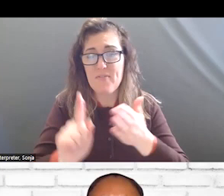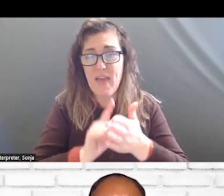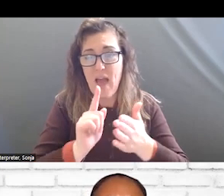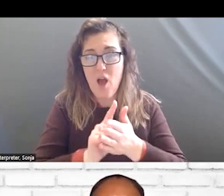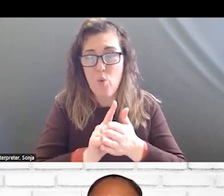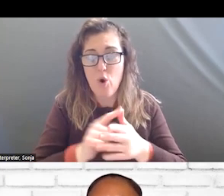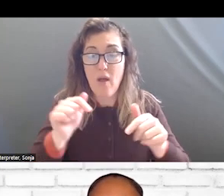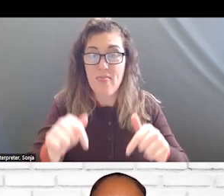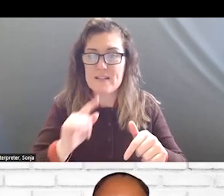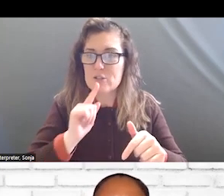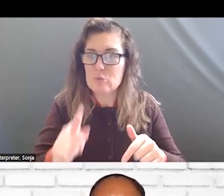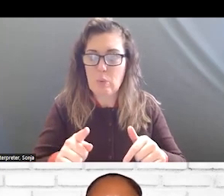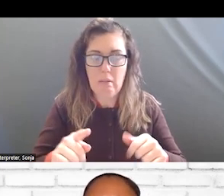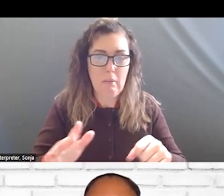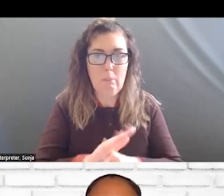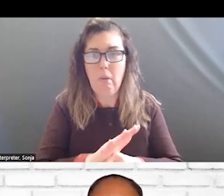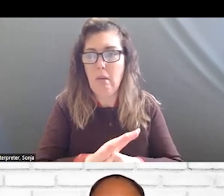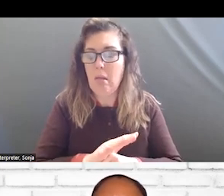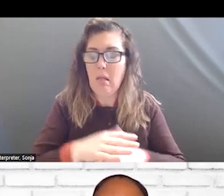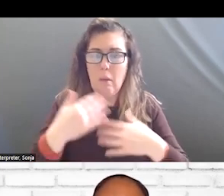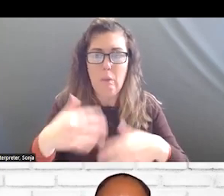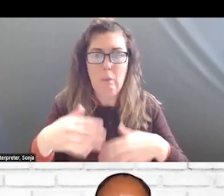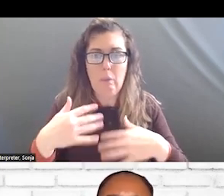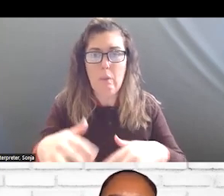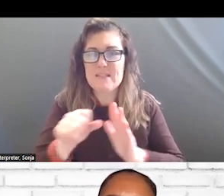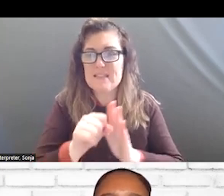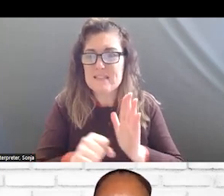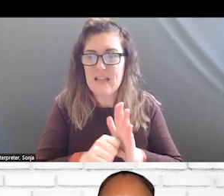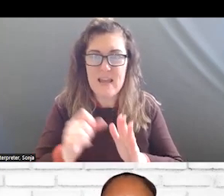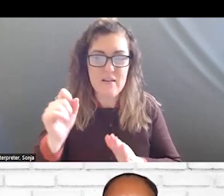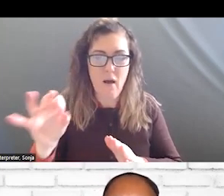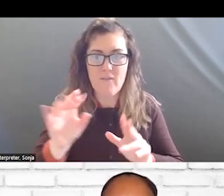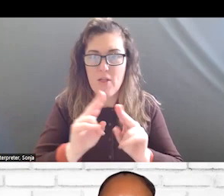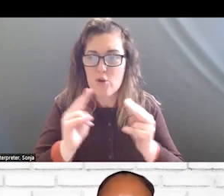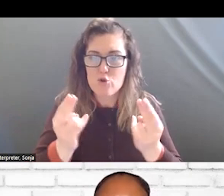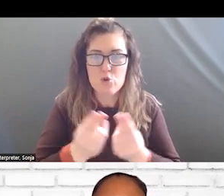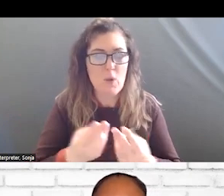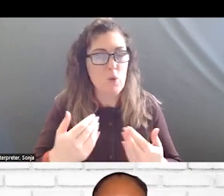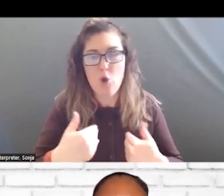A PACKED JAM. WE COVERED SOME OF THE STATE OF THE UNION, BUT WE TONIGHT HAVE TIME FOR THE STATE UPDATES.